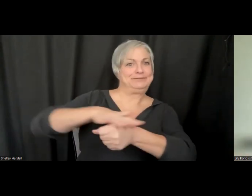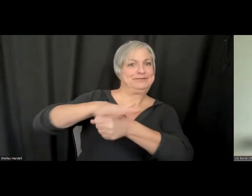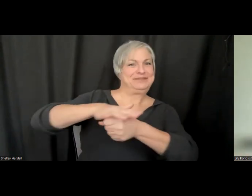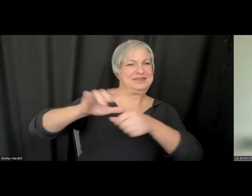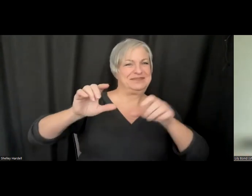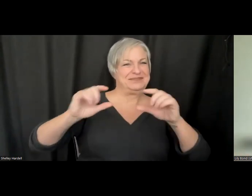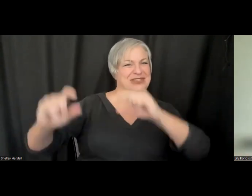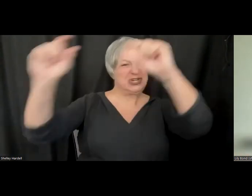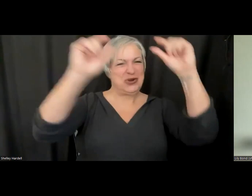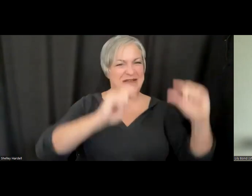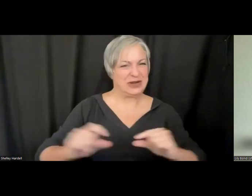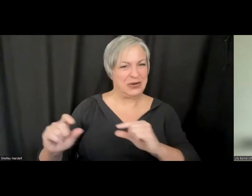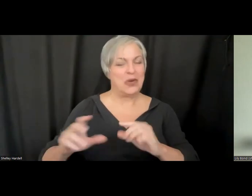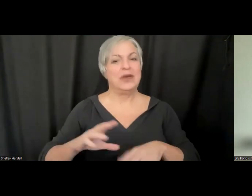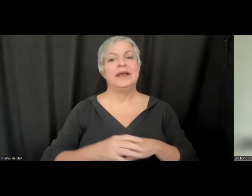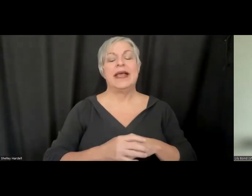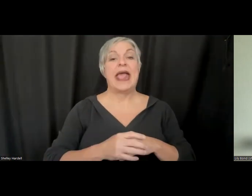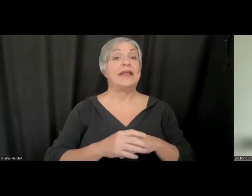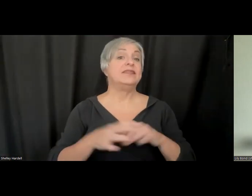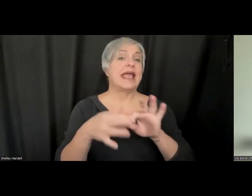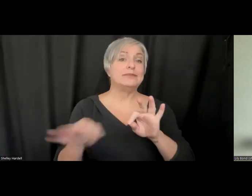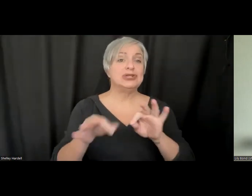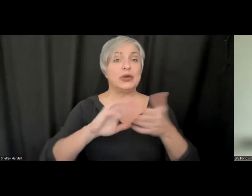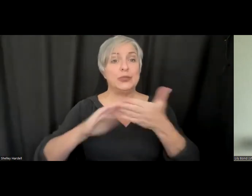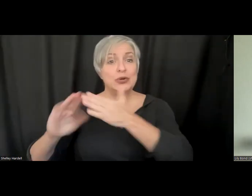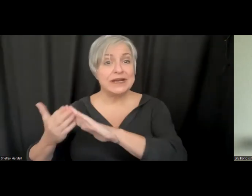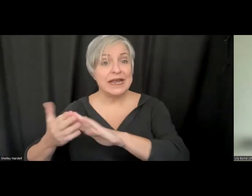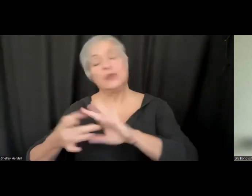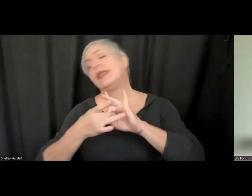the captioning community and the technical specs and limitations